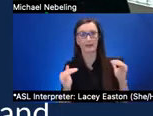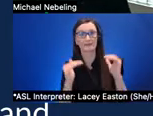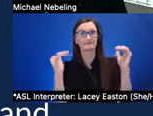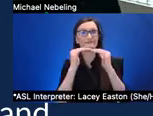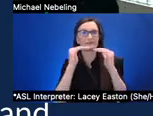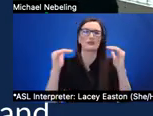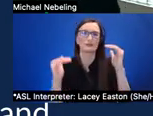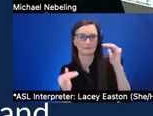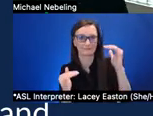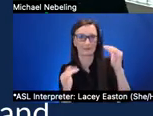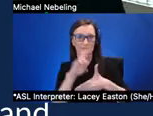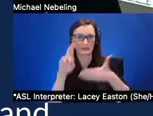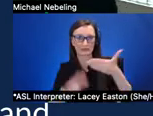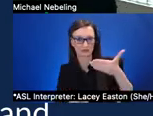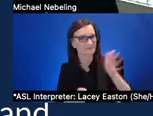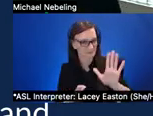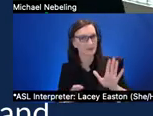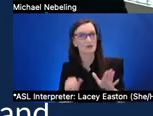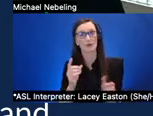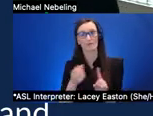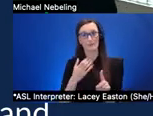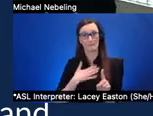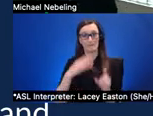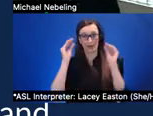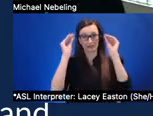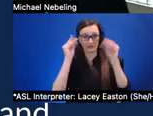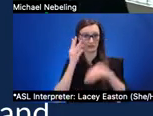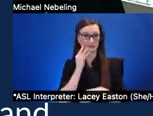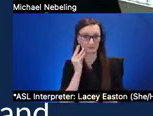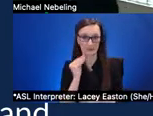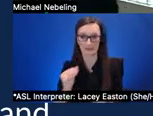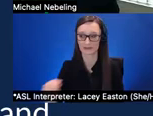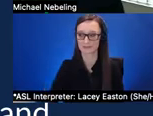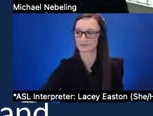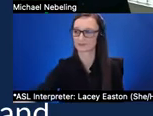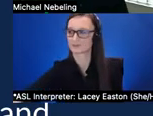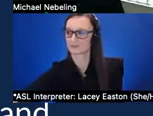so you know even in my own teaching i've been challenged to think about issues of connectivity